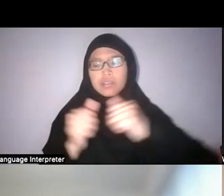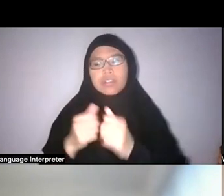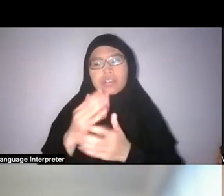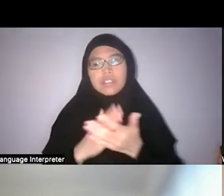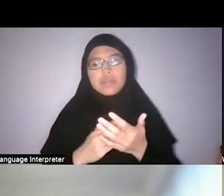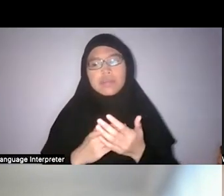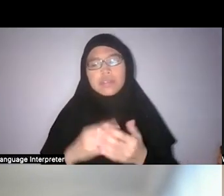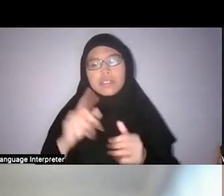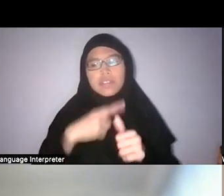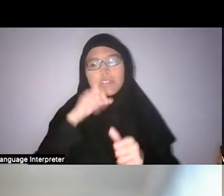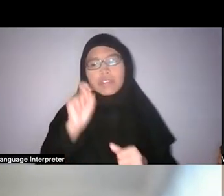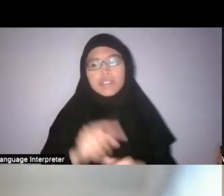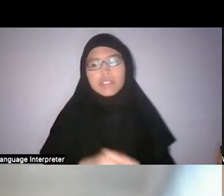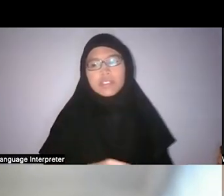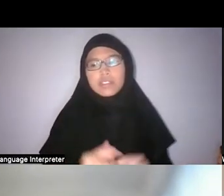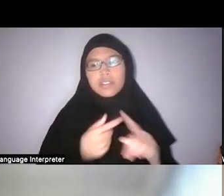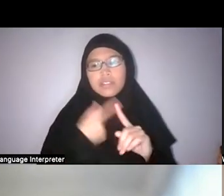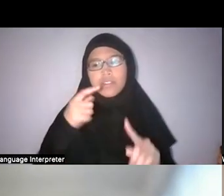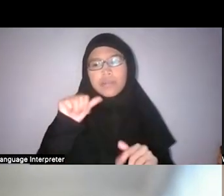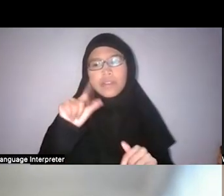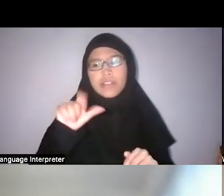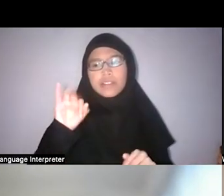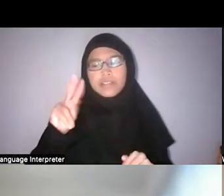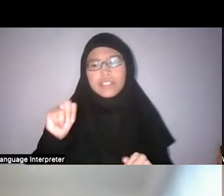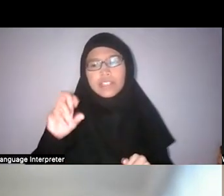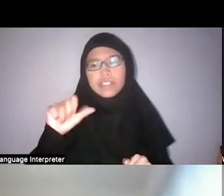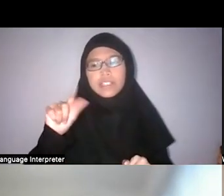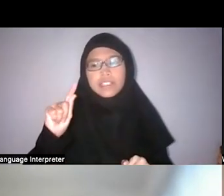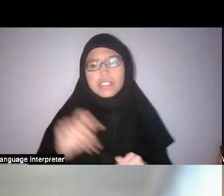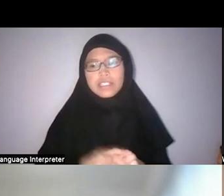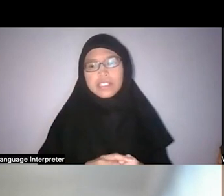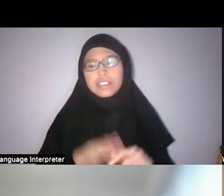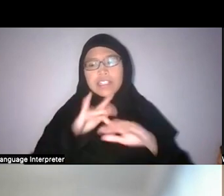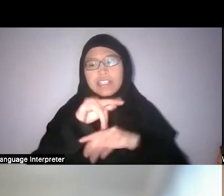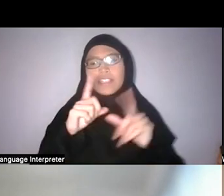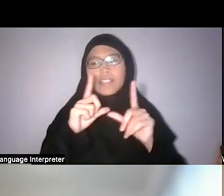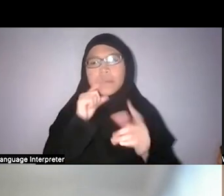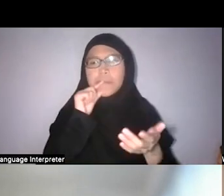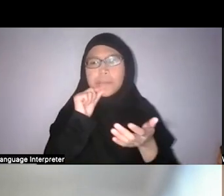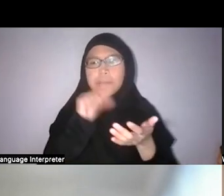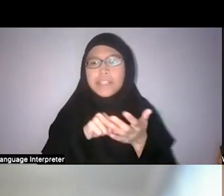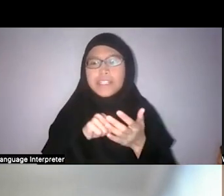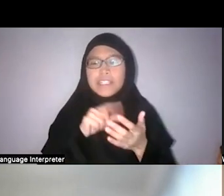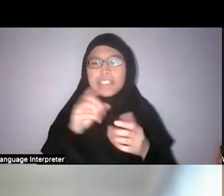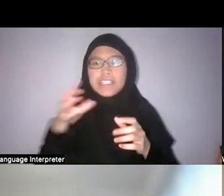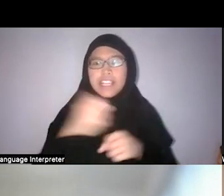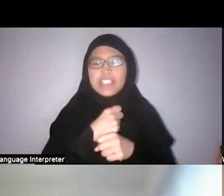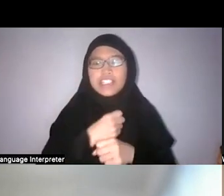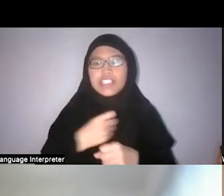The first is by Alfian Sa’at, haha the early bird catches the worm. This is directed at Zining.